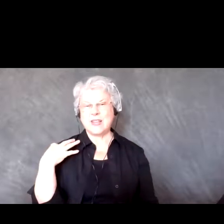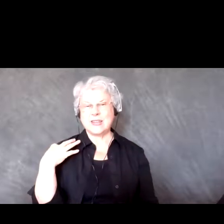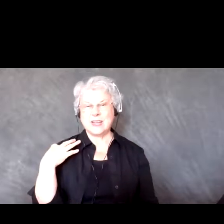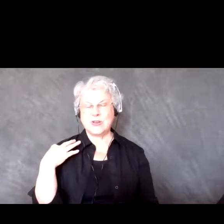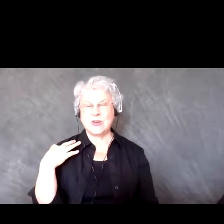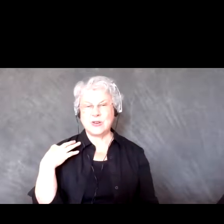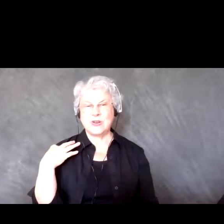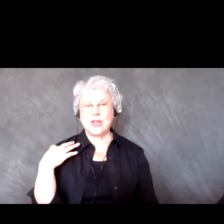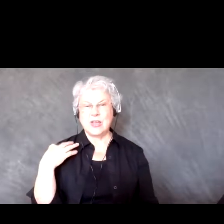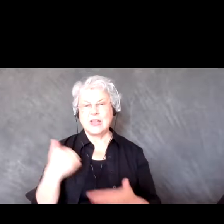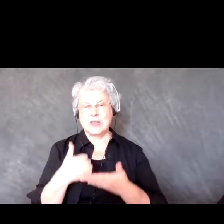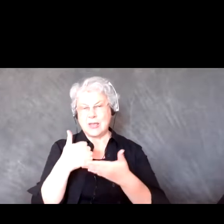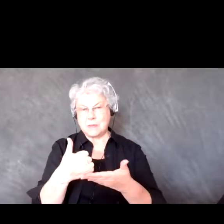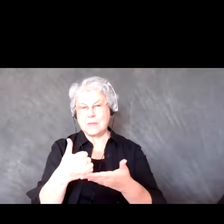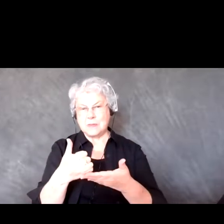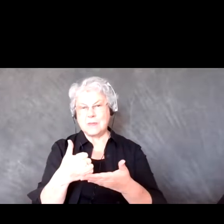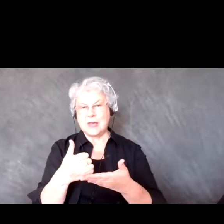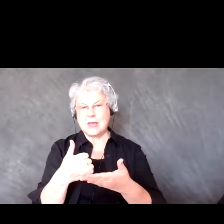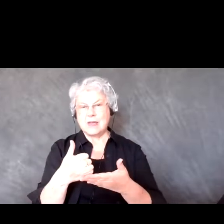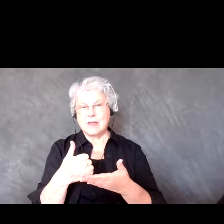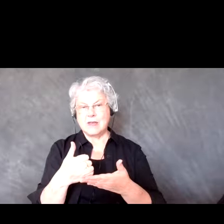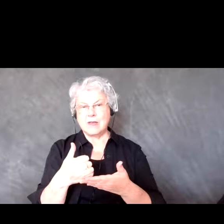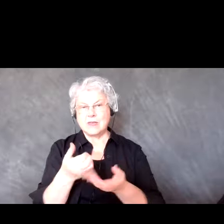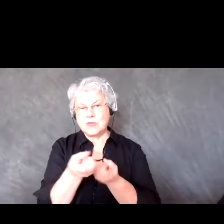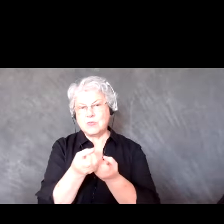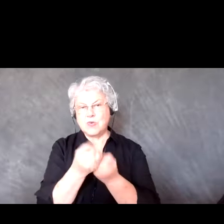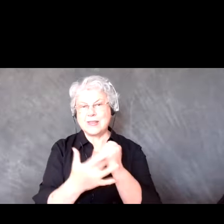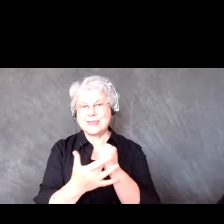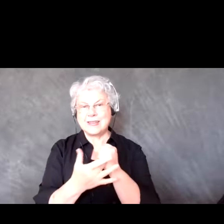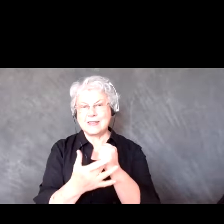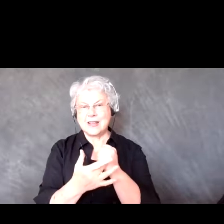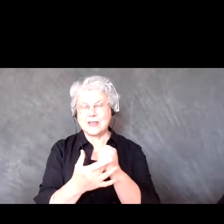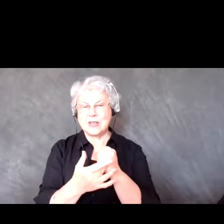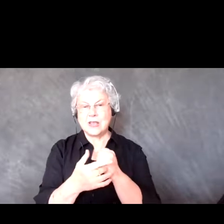to help you with that in community. But if you have the budget for honorarium,